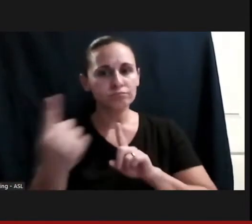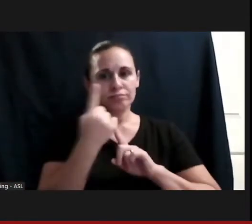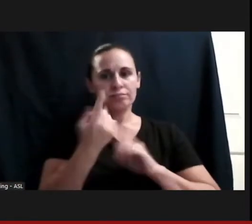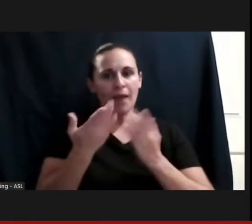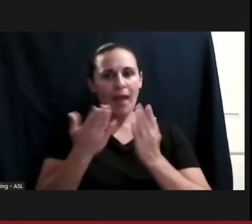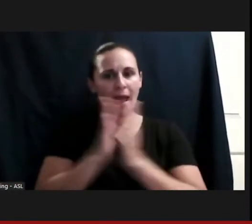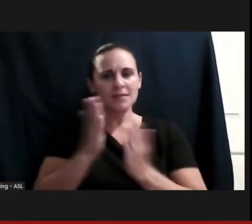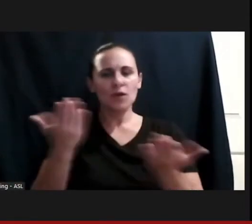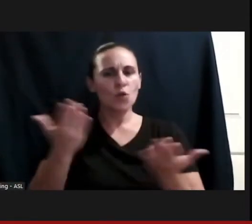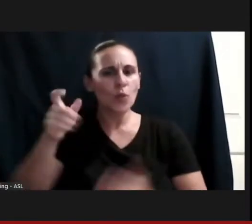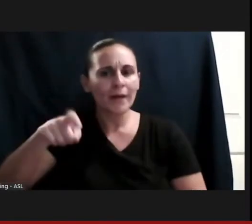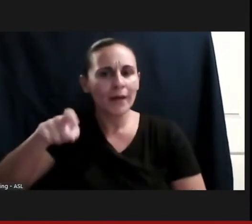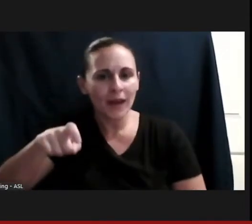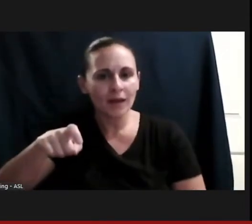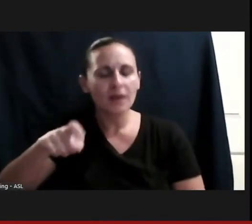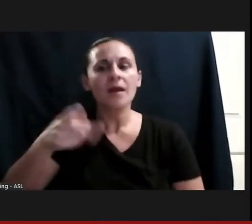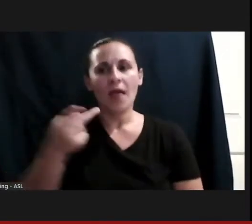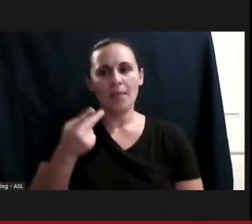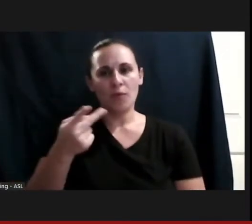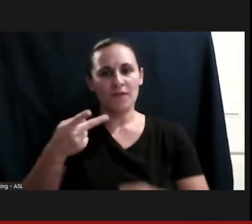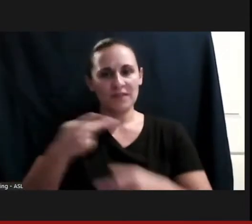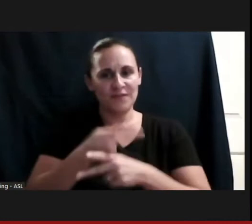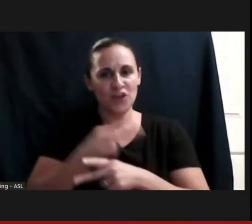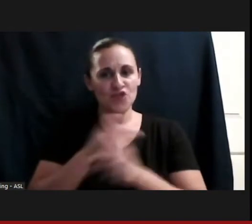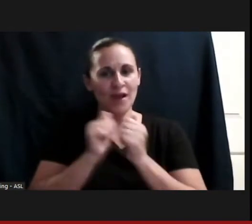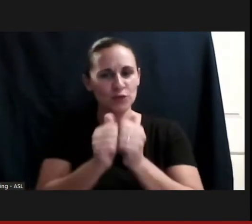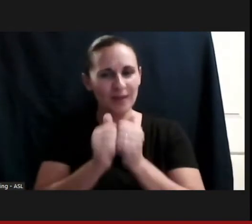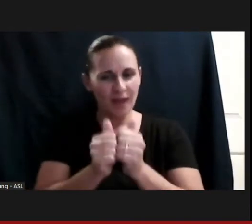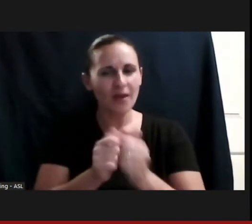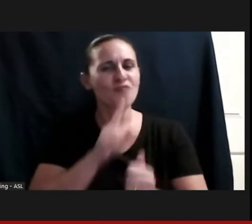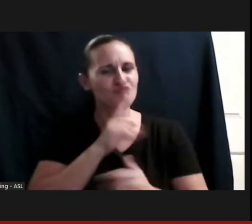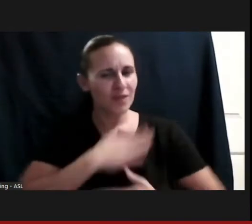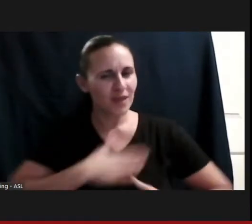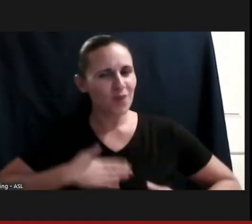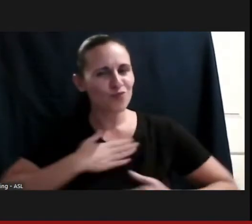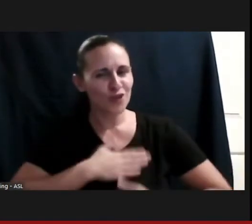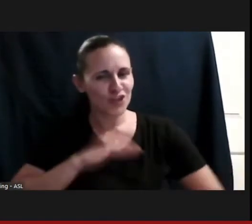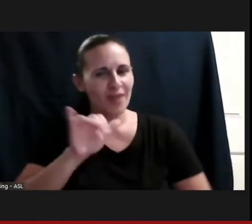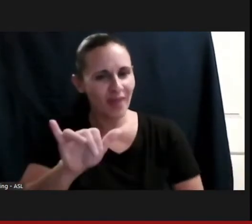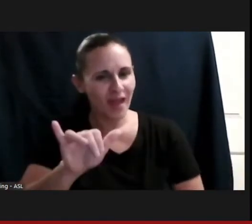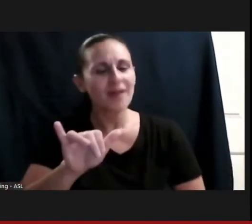figure it out together and innovate together so that I could ultimately have the best experience.